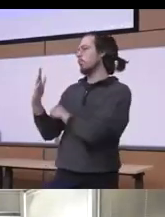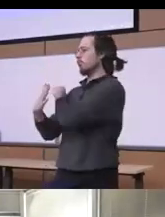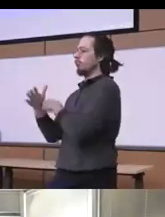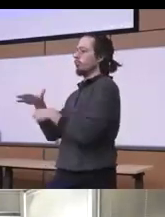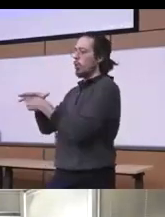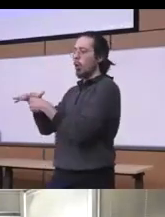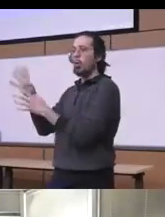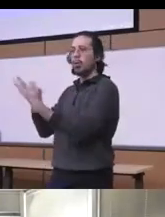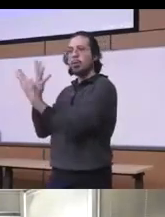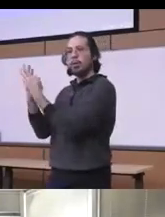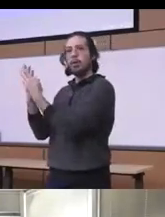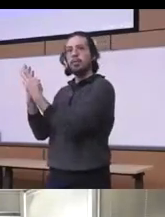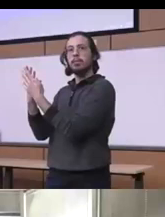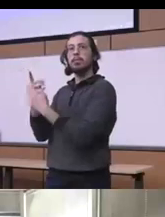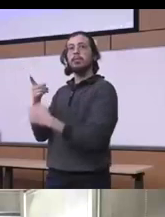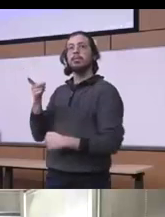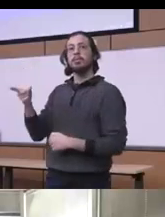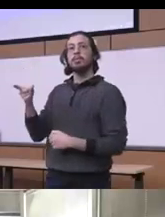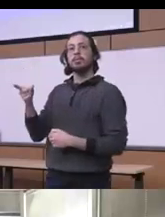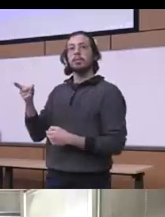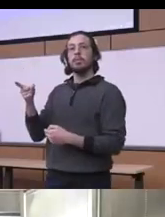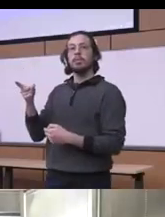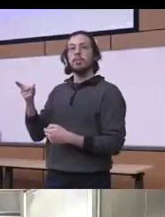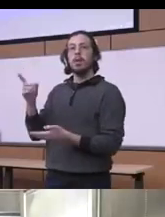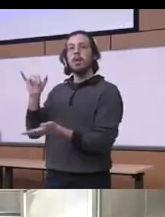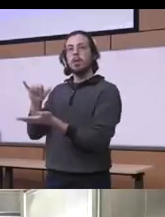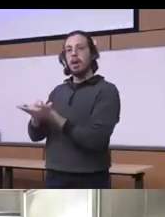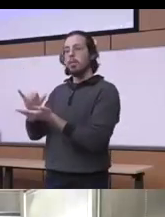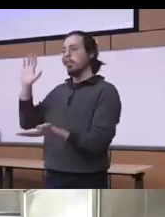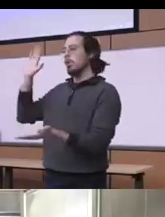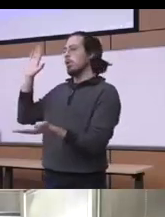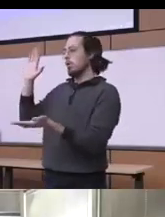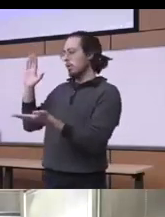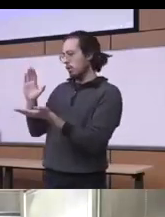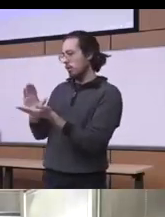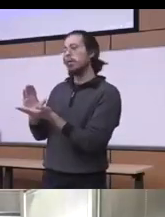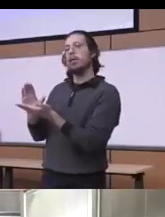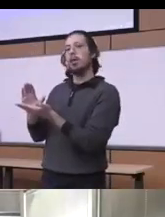the decrease in the likelihood of initiating in medication for a producer disorder as well as the